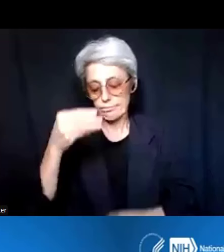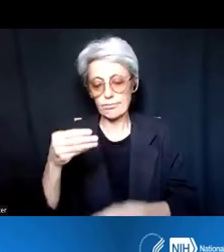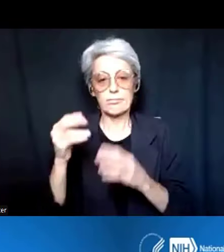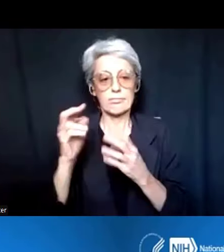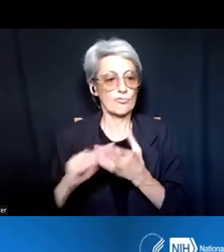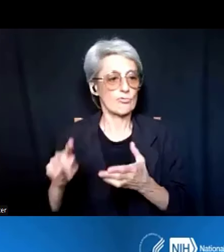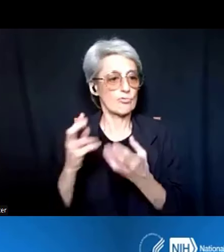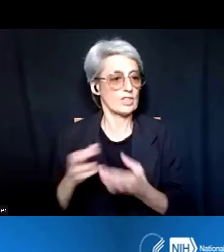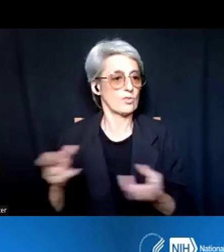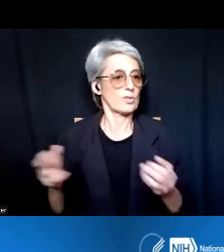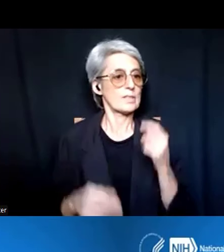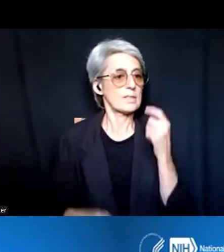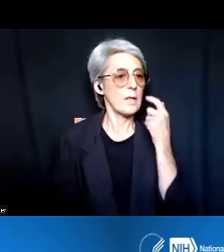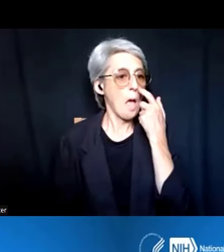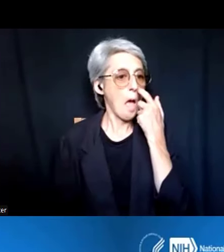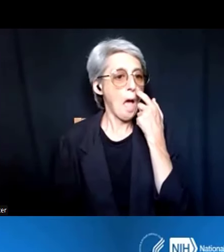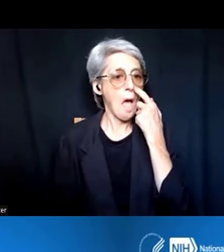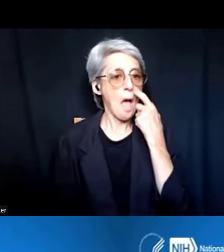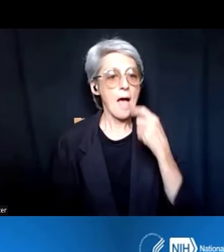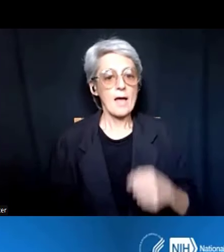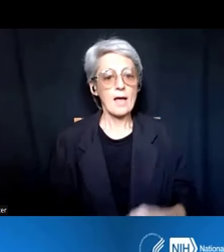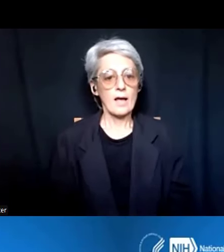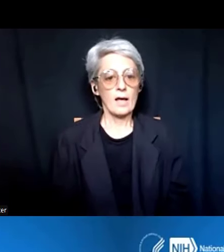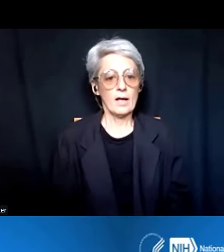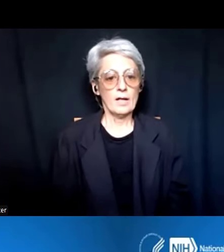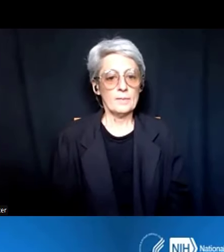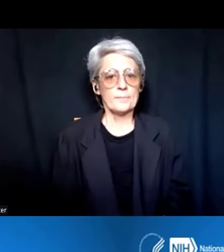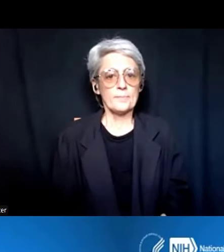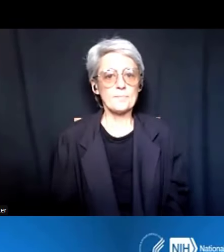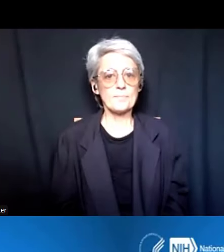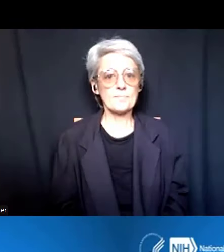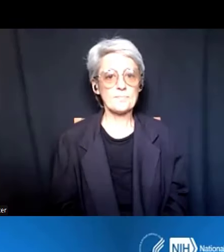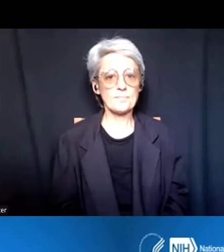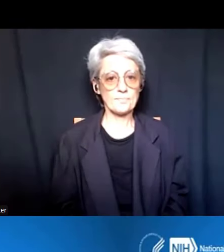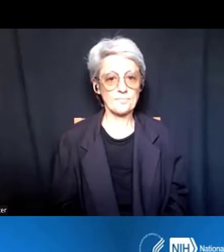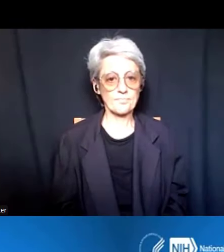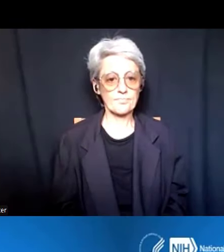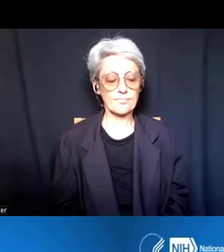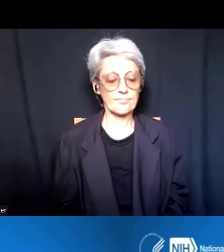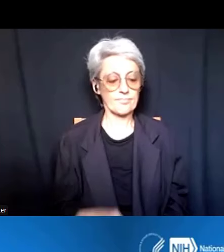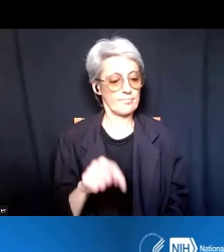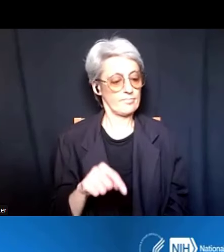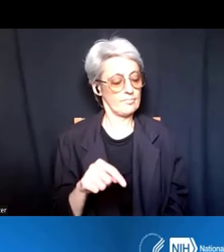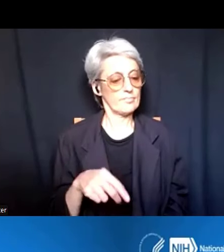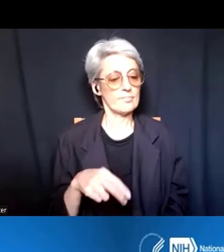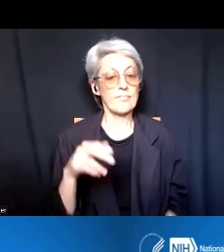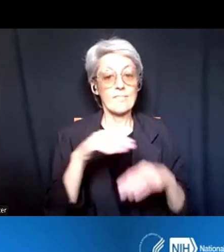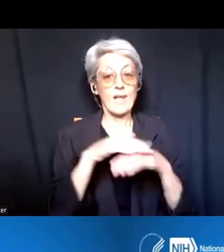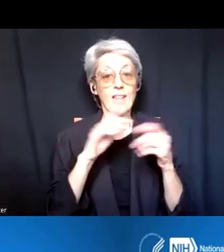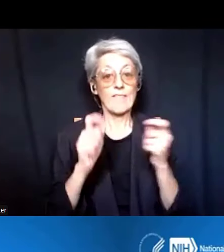And then this is -- we're giving high-level changes, as always, in the details, so sometimes there are